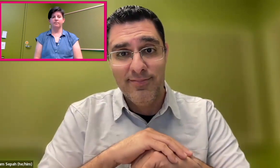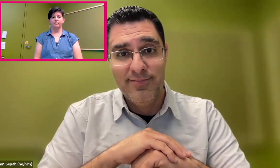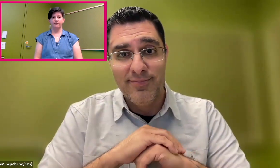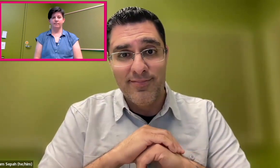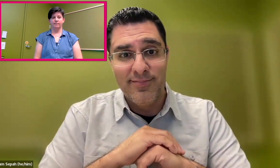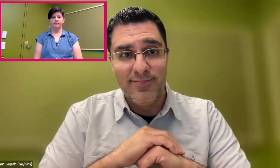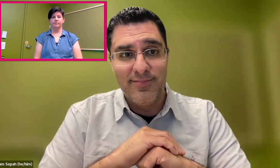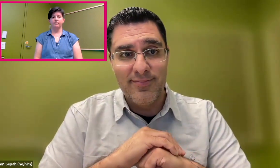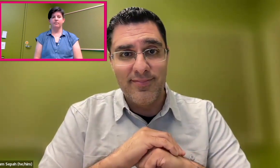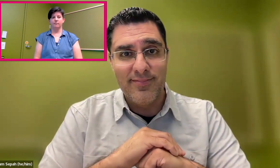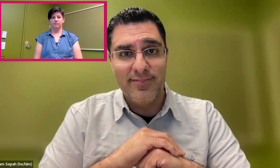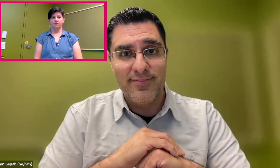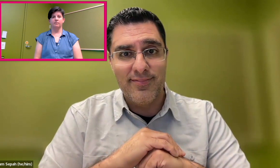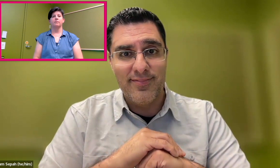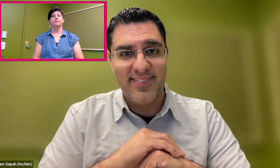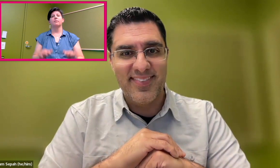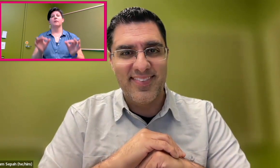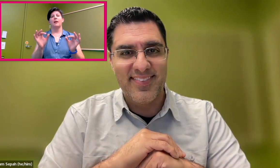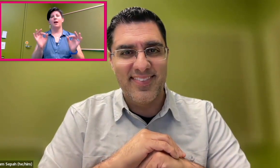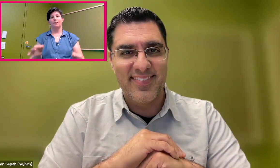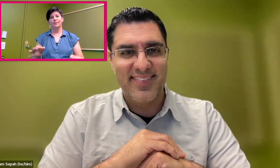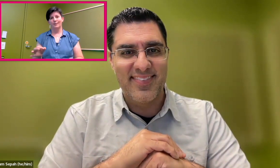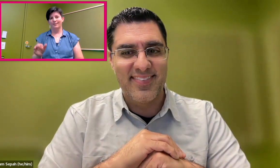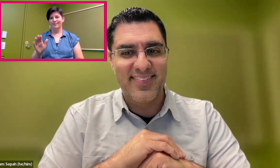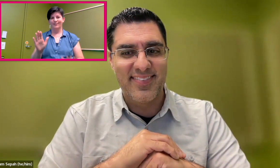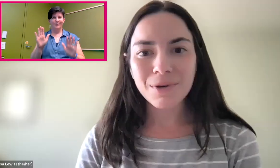That's really the whole point. Absolutely.